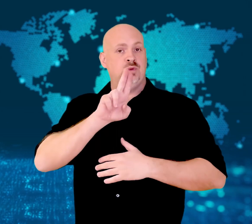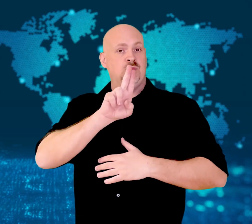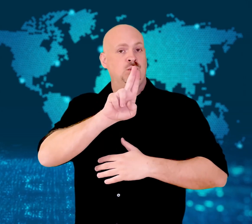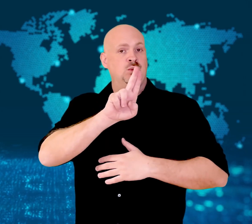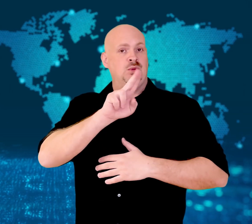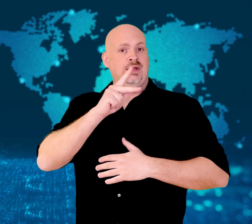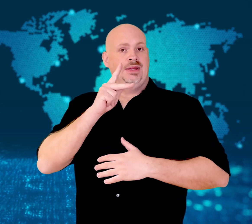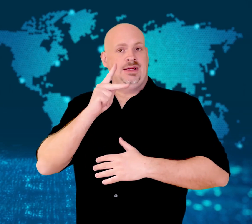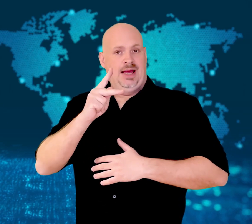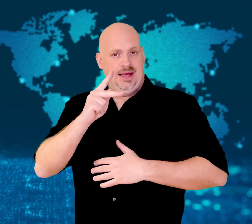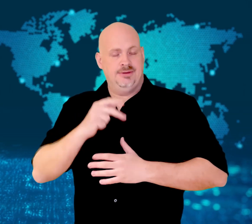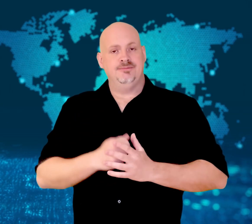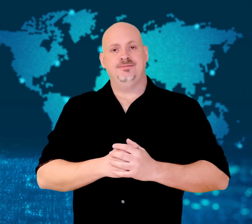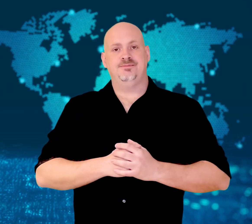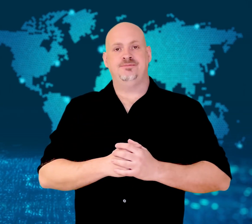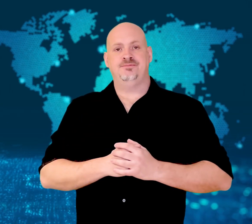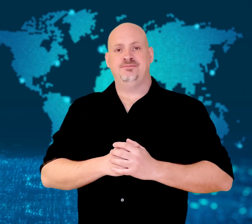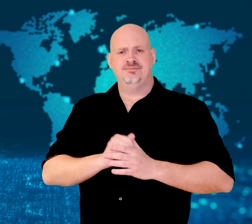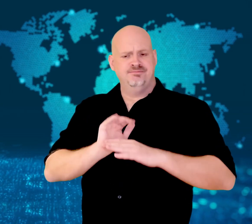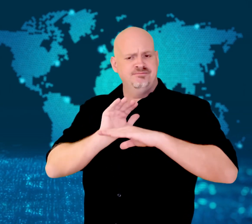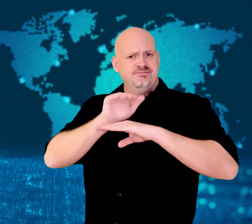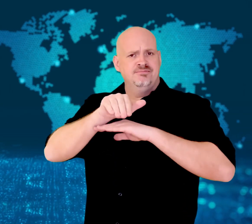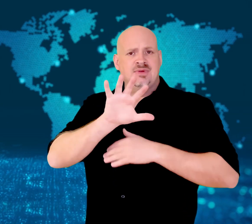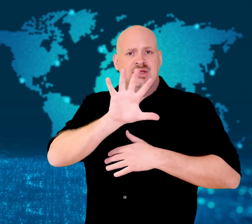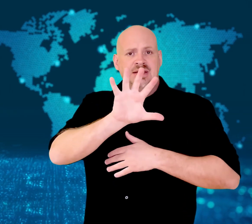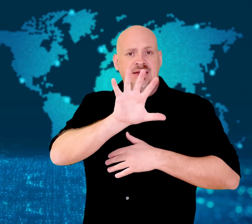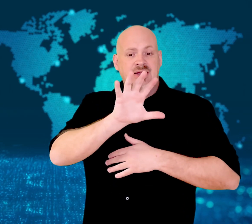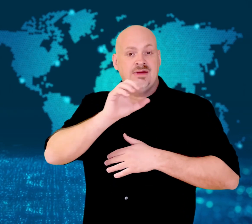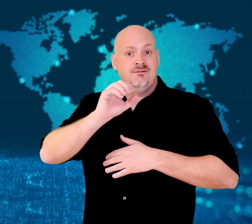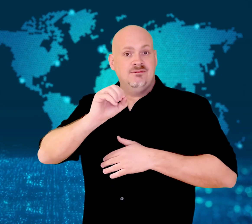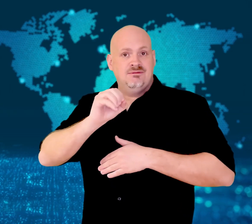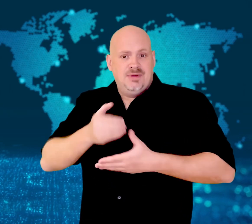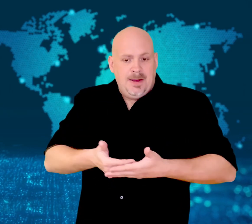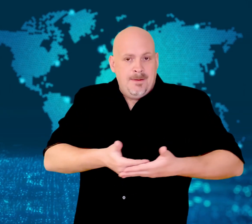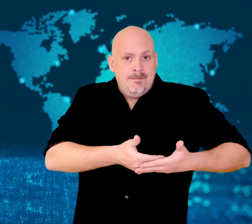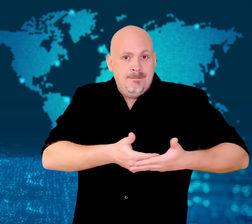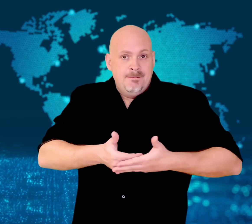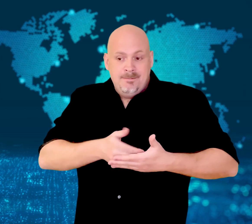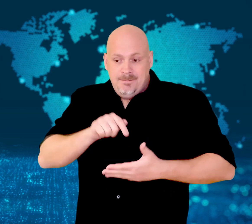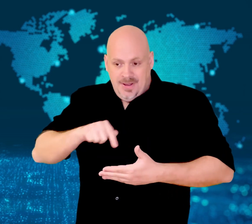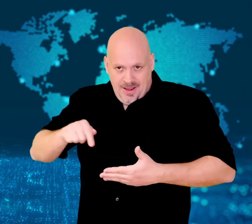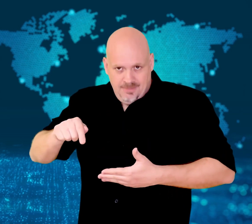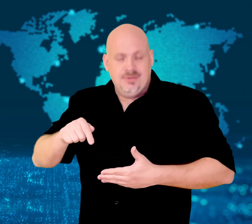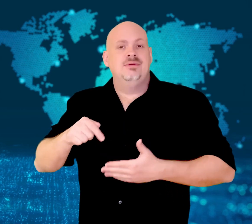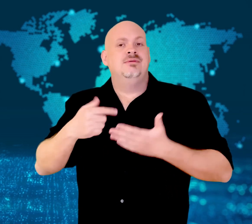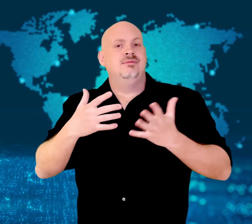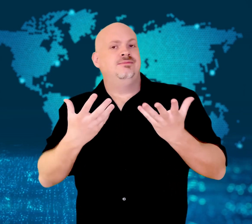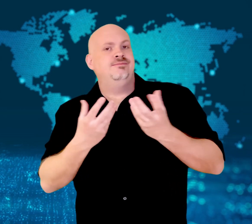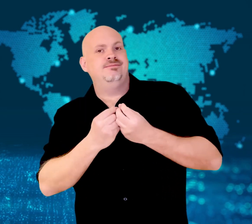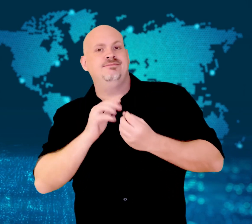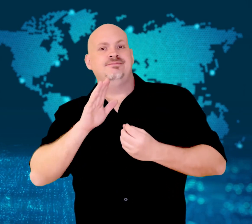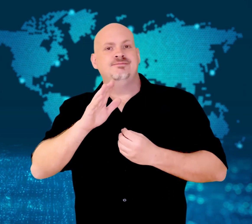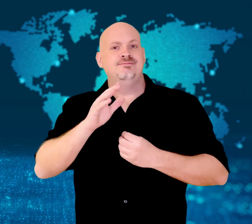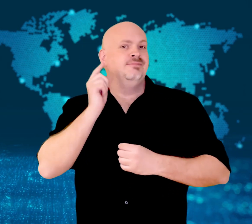[Gavin]: At least 50 babies accompanied their mothers